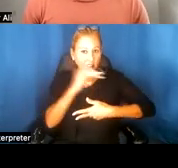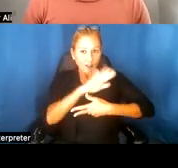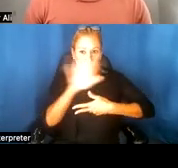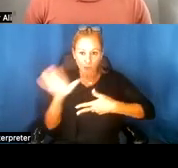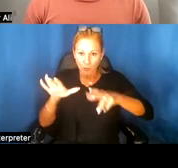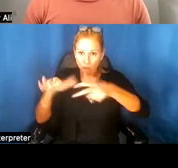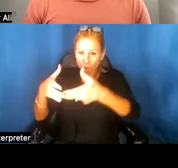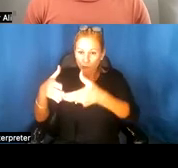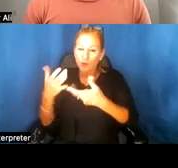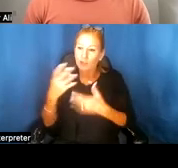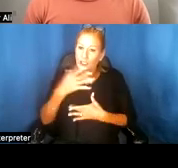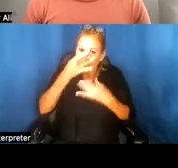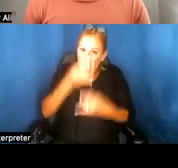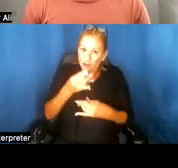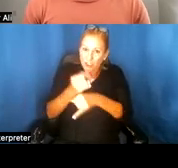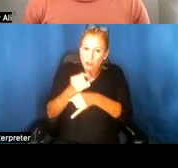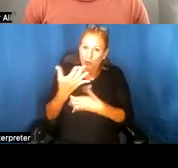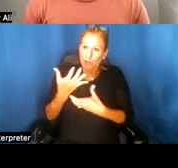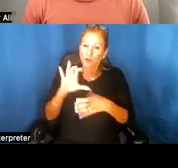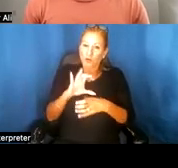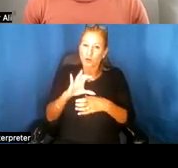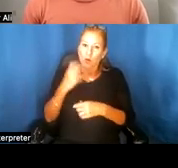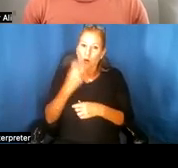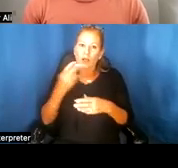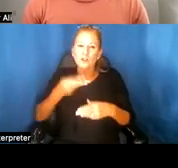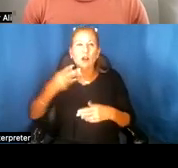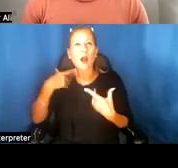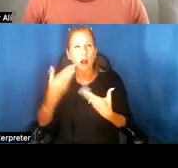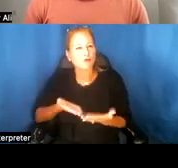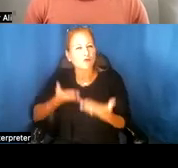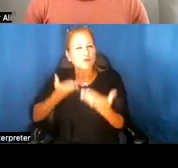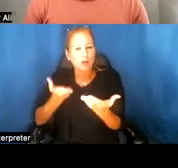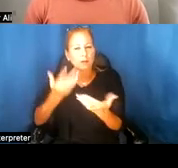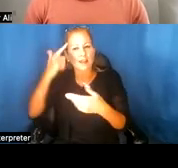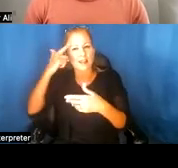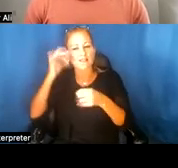in doing oral history, I recommend that you think of oral history in these three ways.